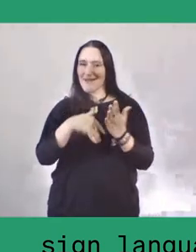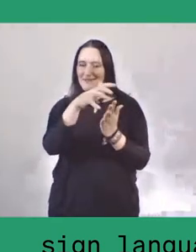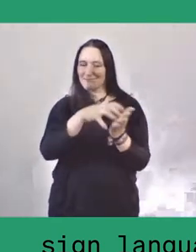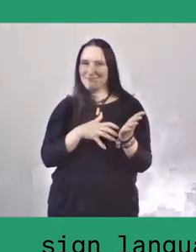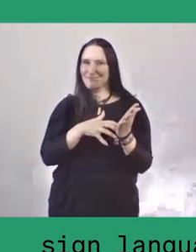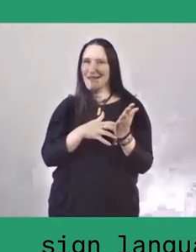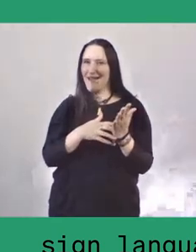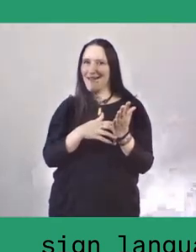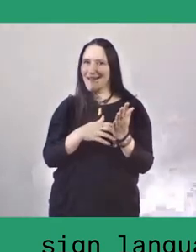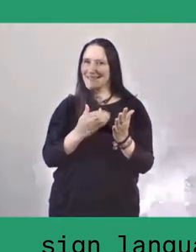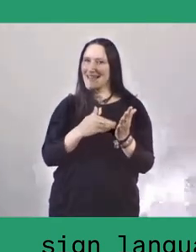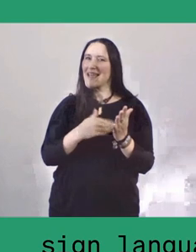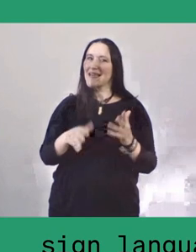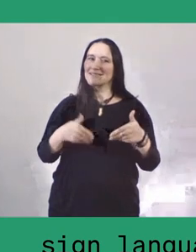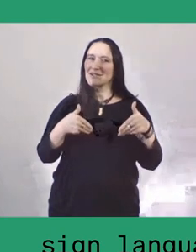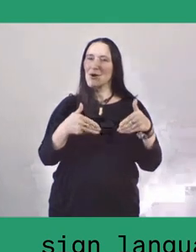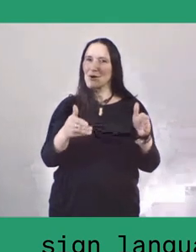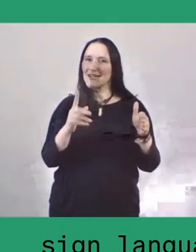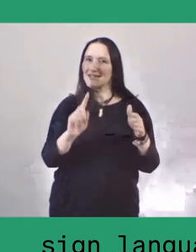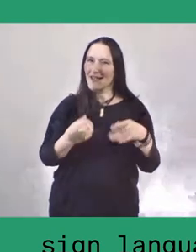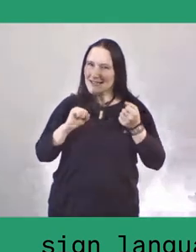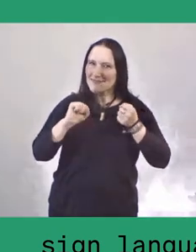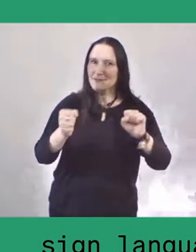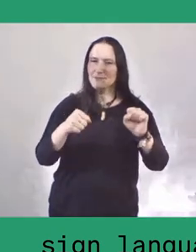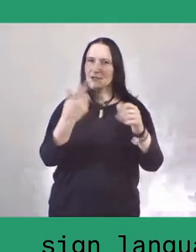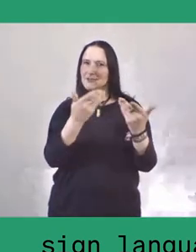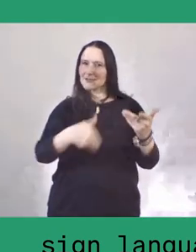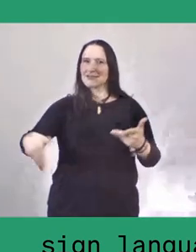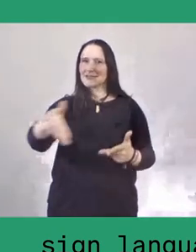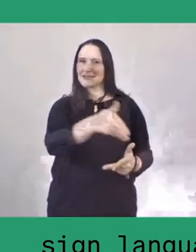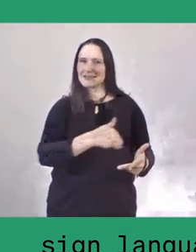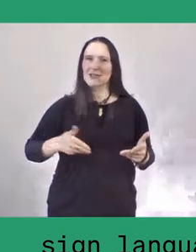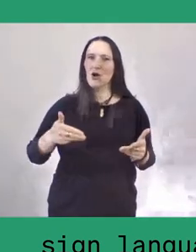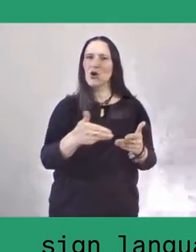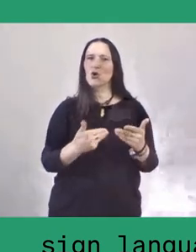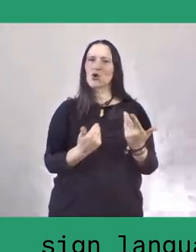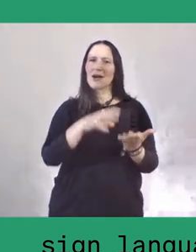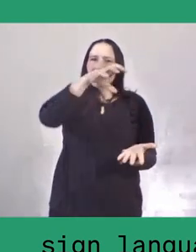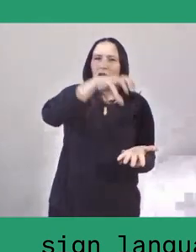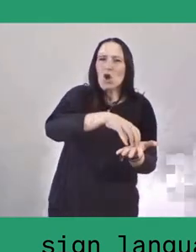be it in the urban peripheries or in rural villages,